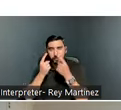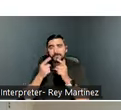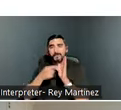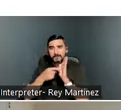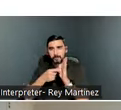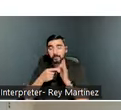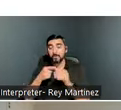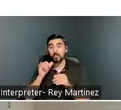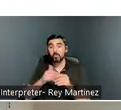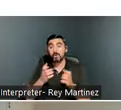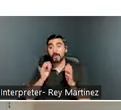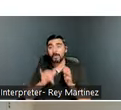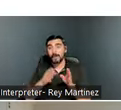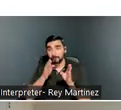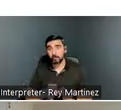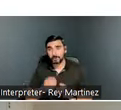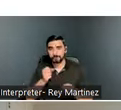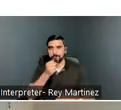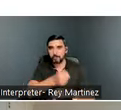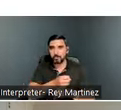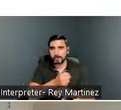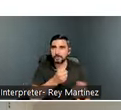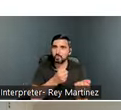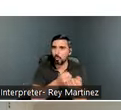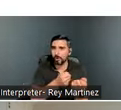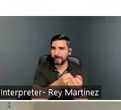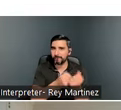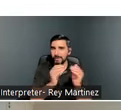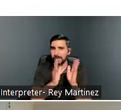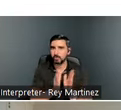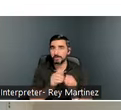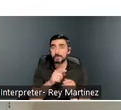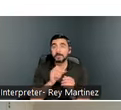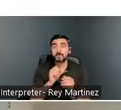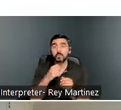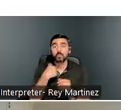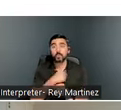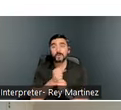housing. That support is really important, so we created that preference point system.